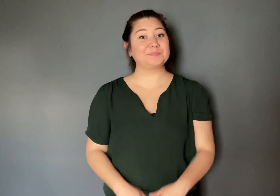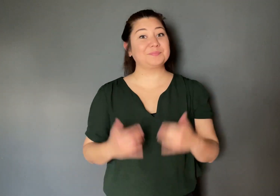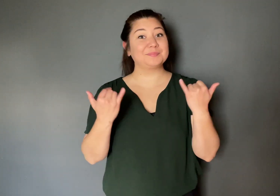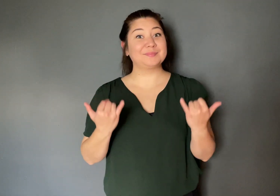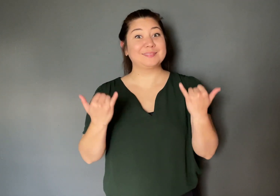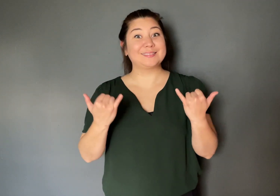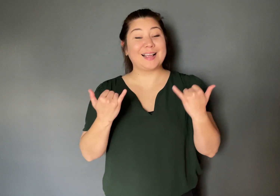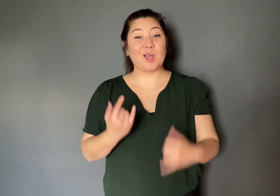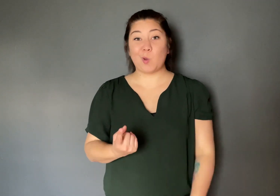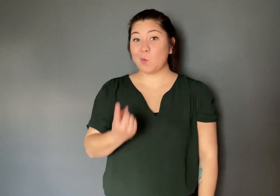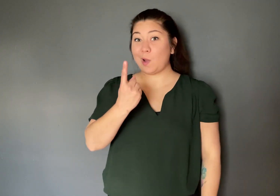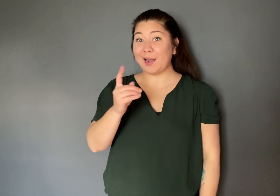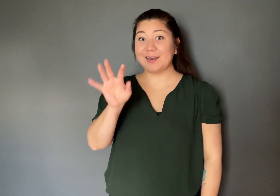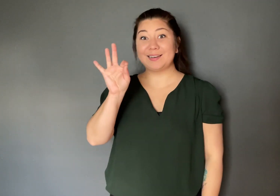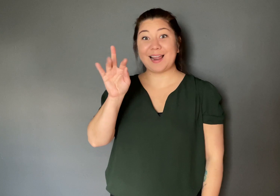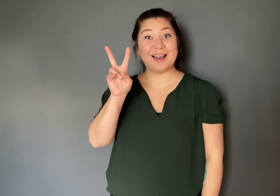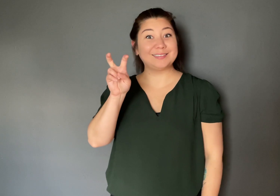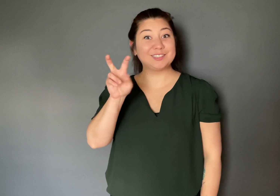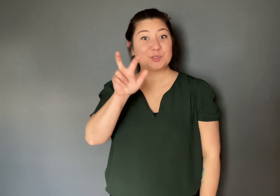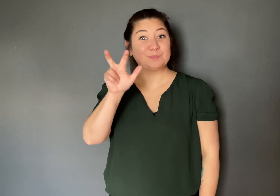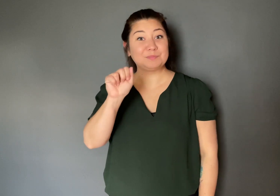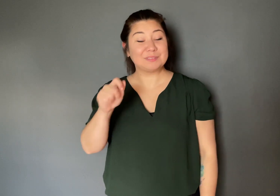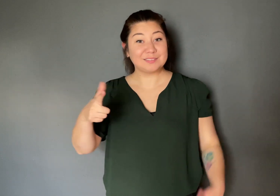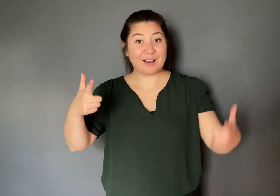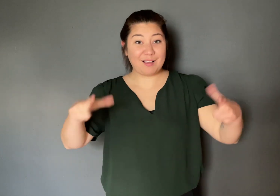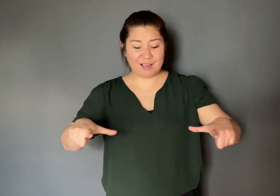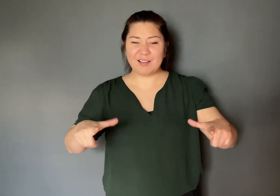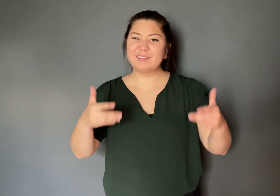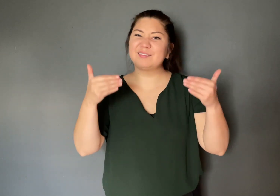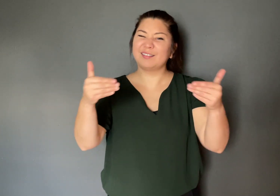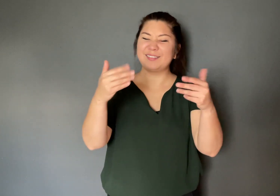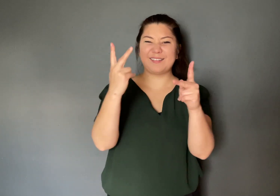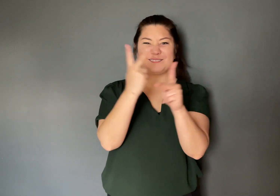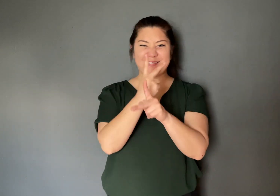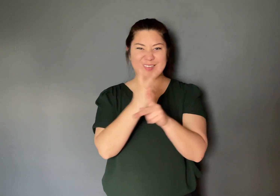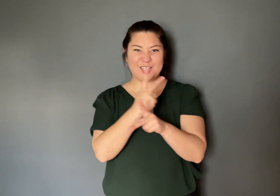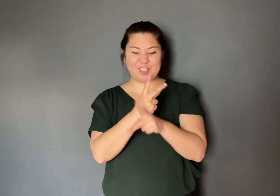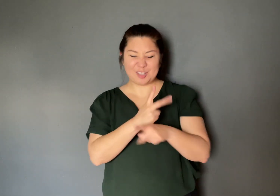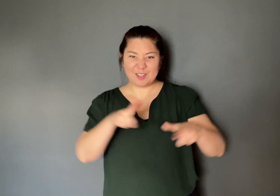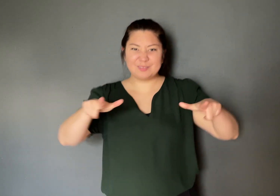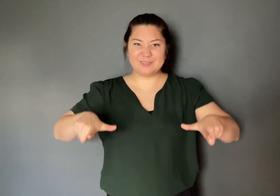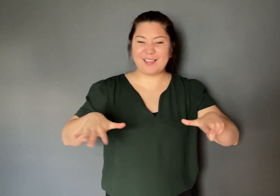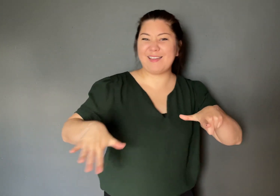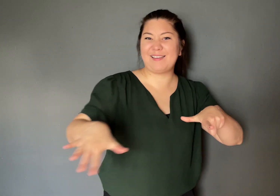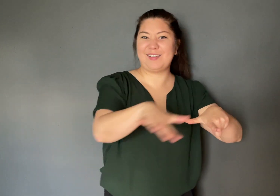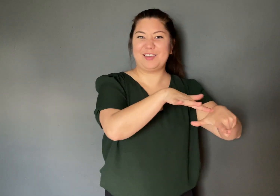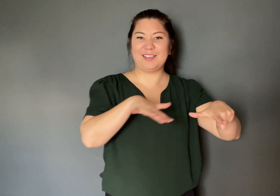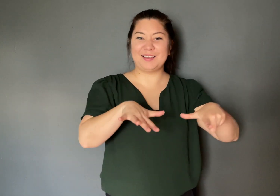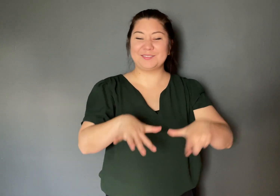Now, let’s figure out the area of one 9-inch pizza!